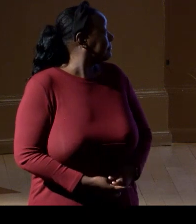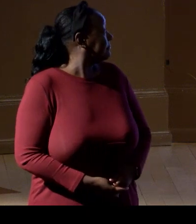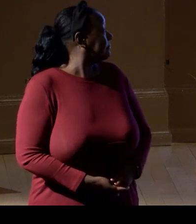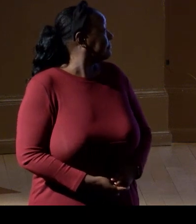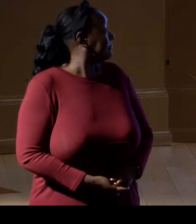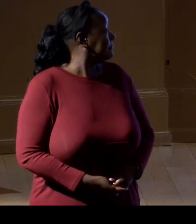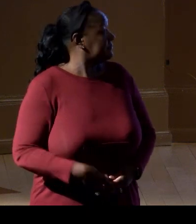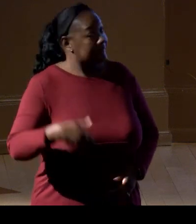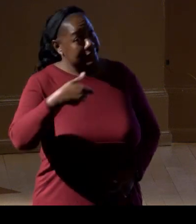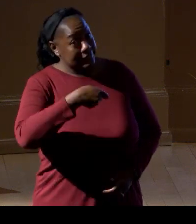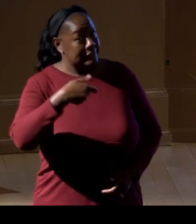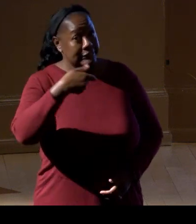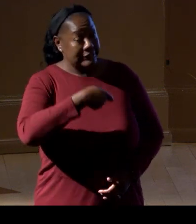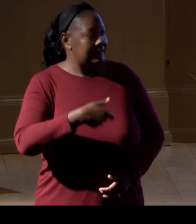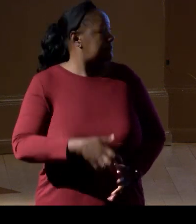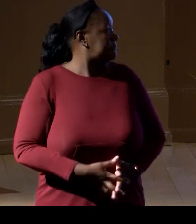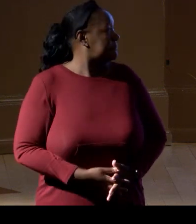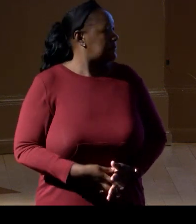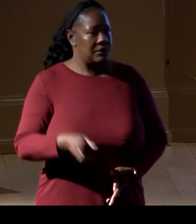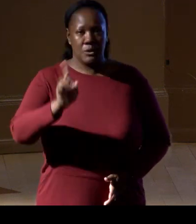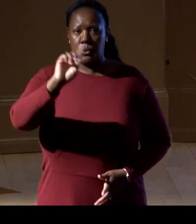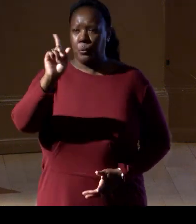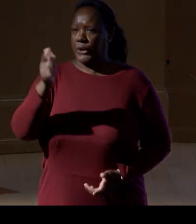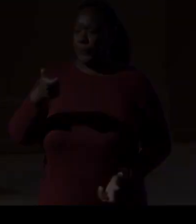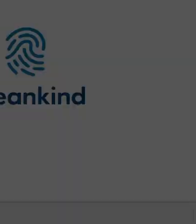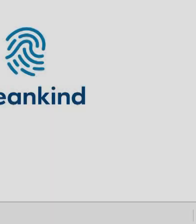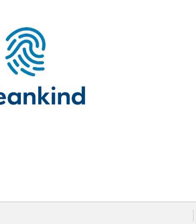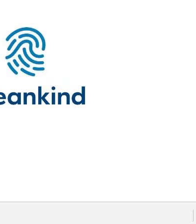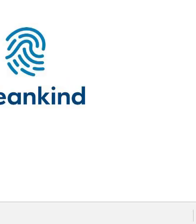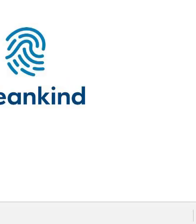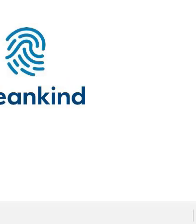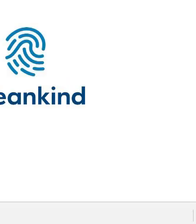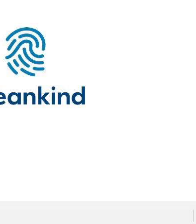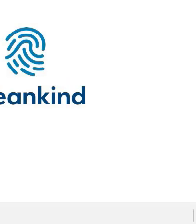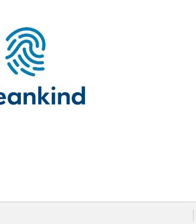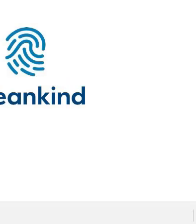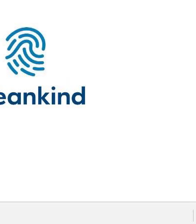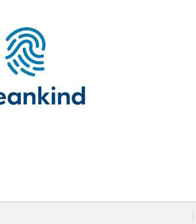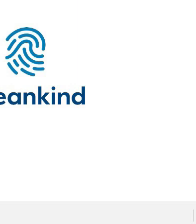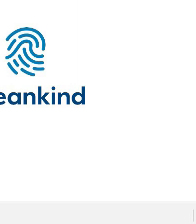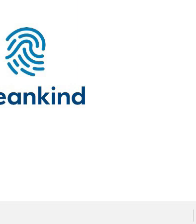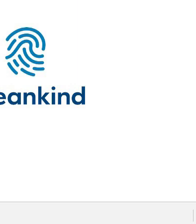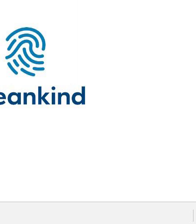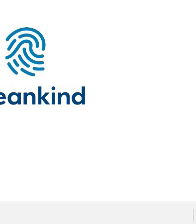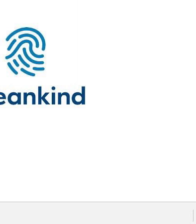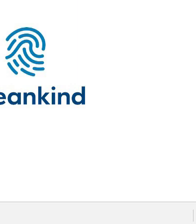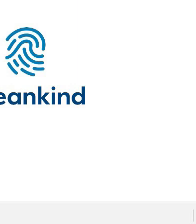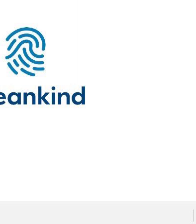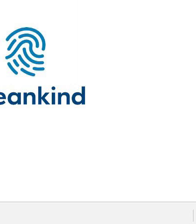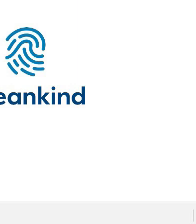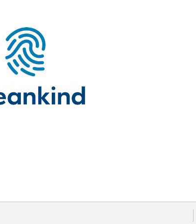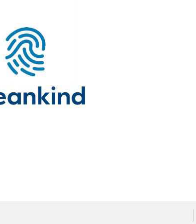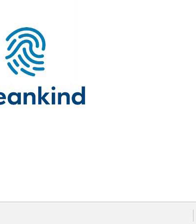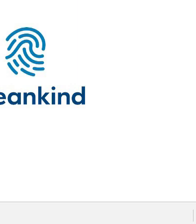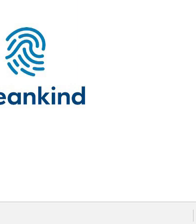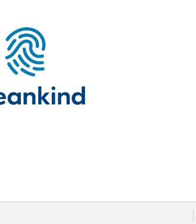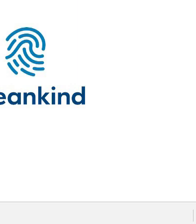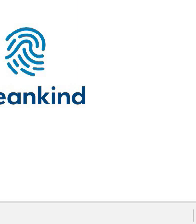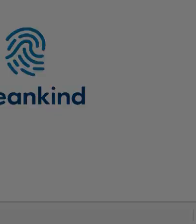Got two machines going on here. Where do I point it? Okay, there we go. Big, big shout-out and thank you to all our workshop partners and sponsors,